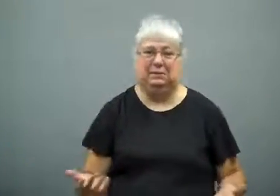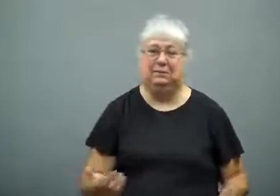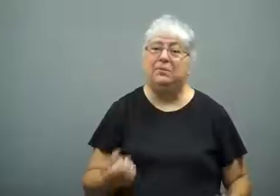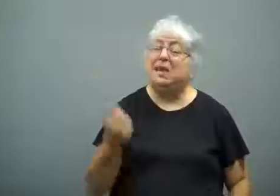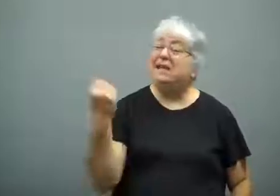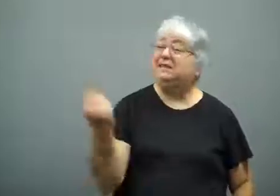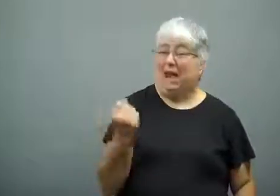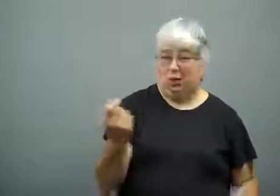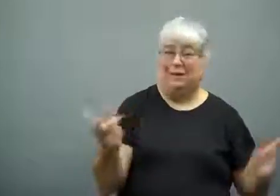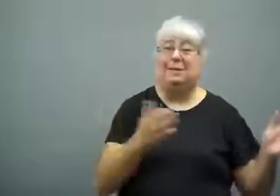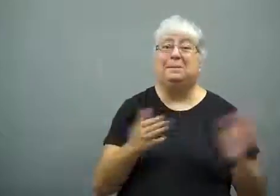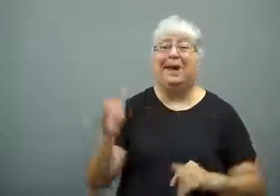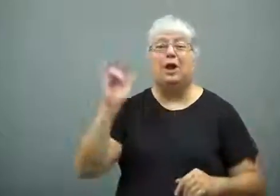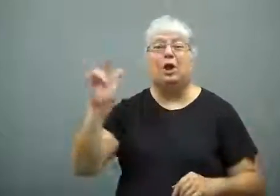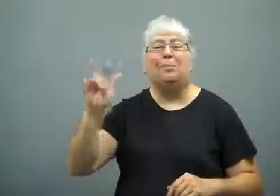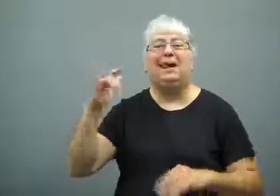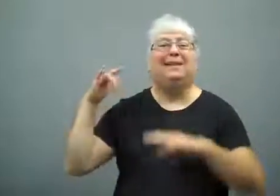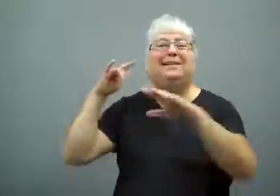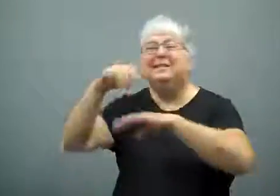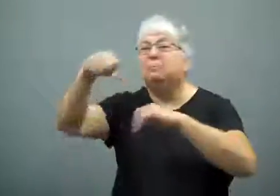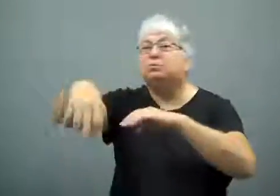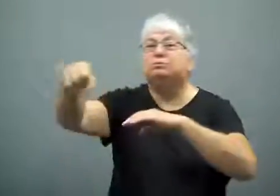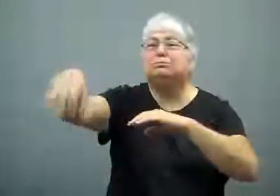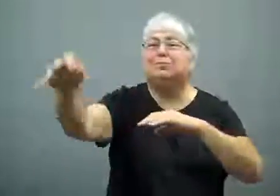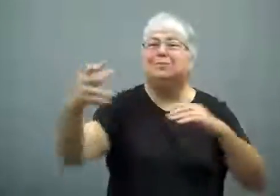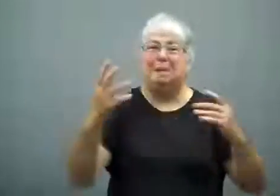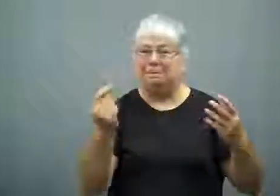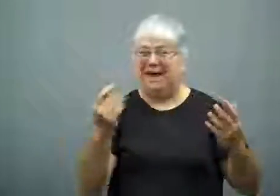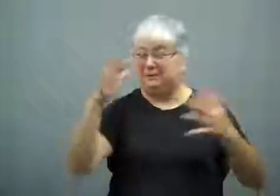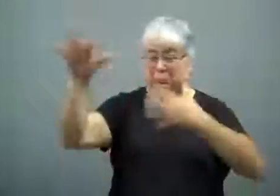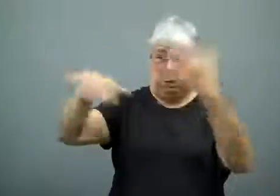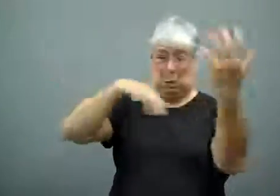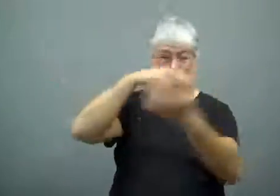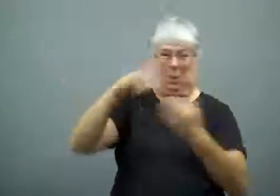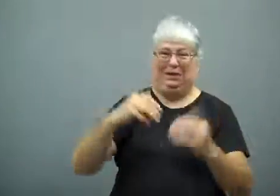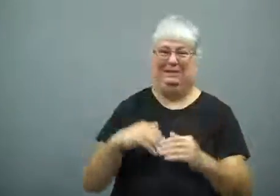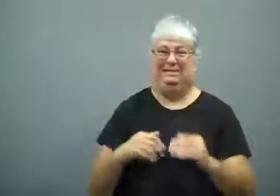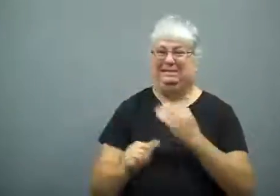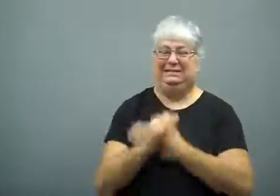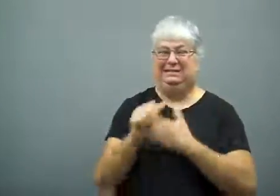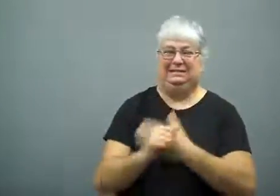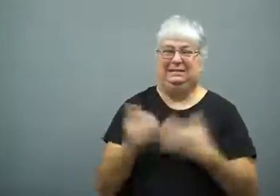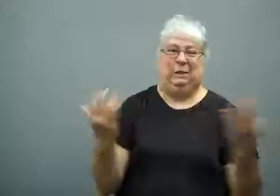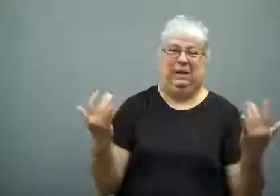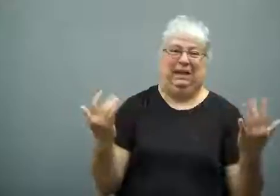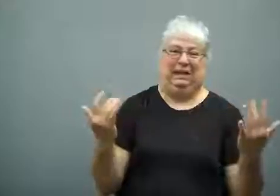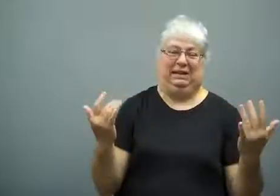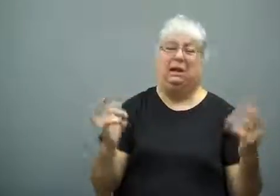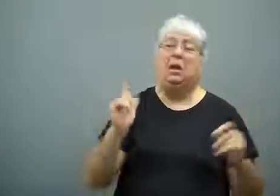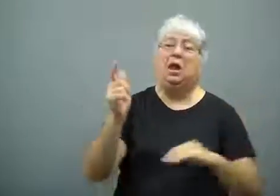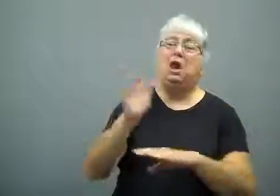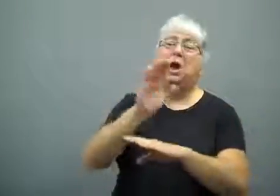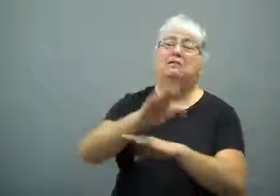The smoke made it too dangerous for firefighting aircraft early Saturday.